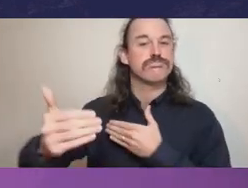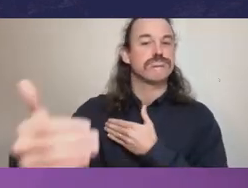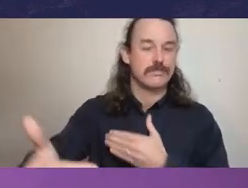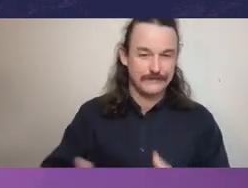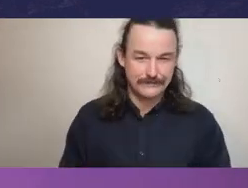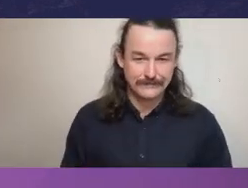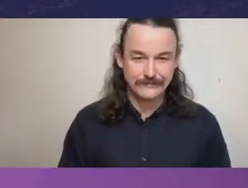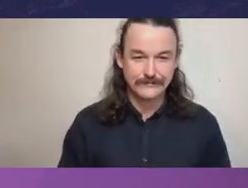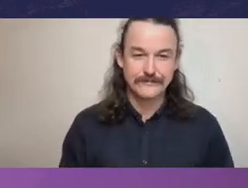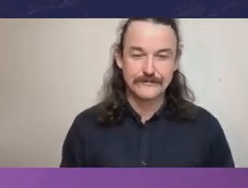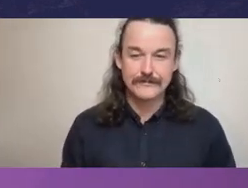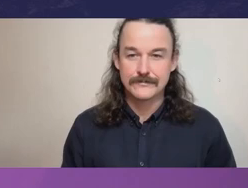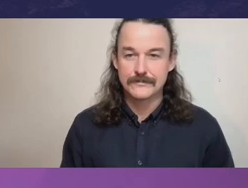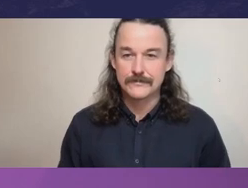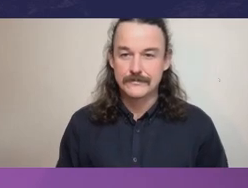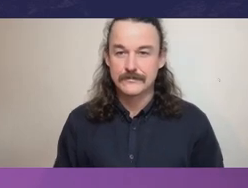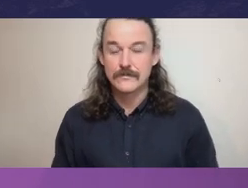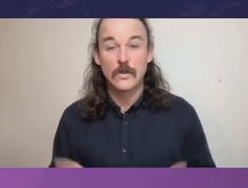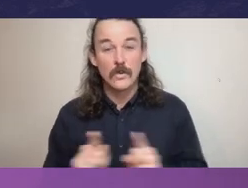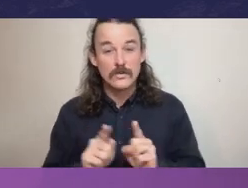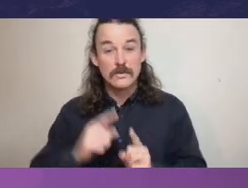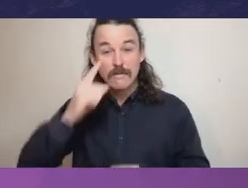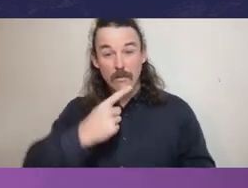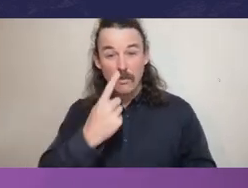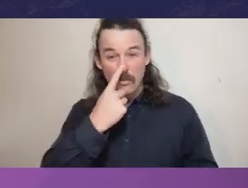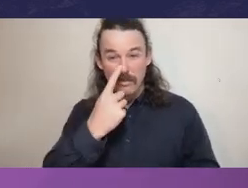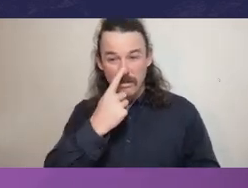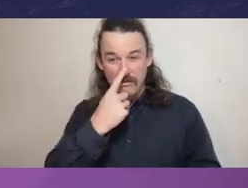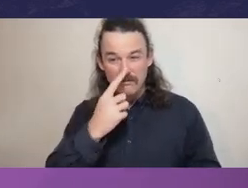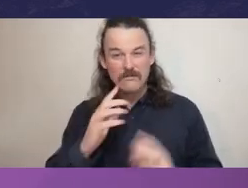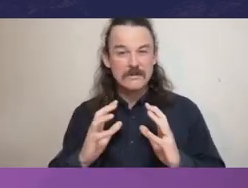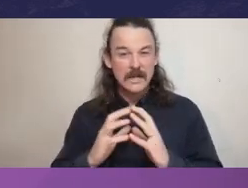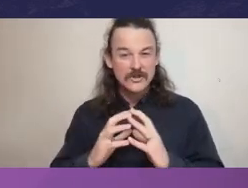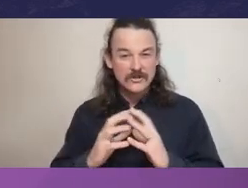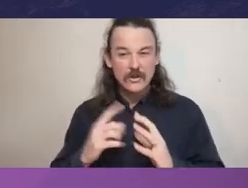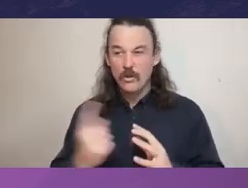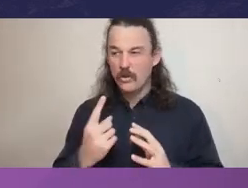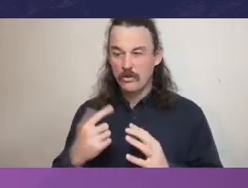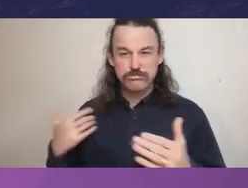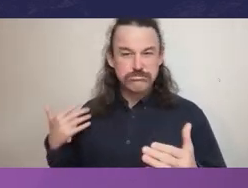I acknowlegde the Wurundjeri peoples of the Kulin nation, who are the traditional custodians of the land where we sit today,